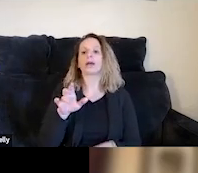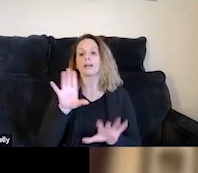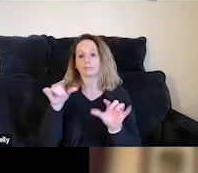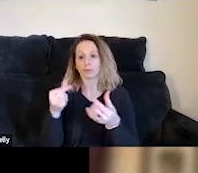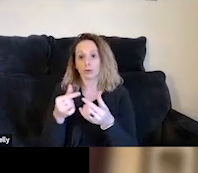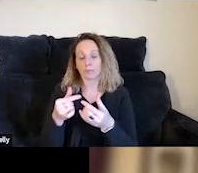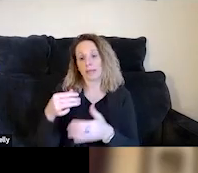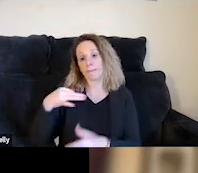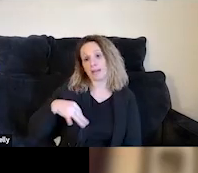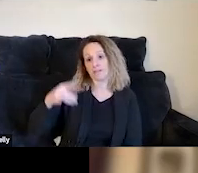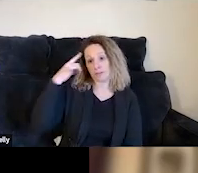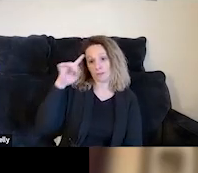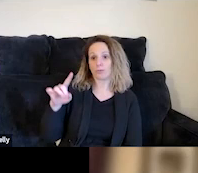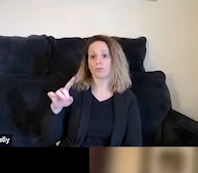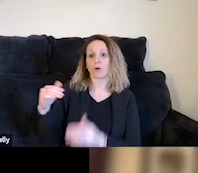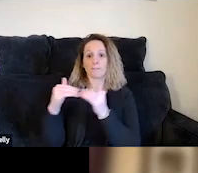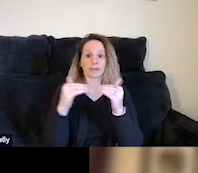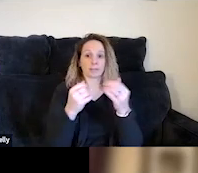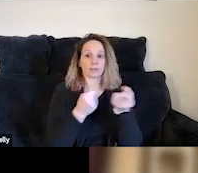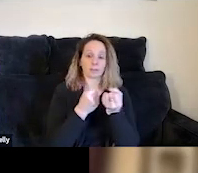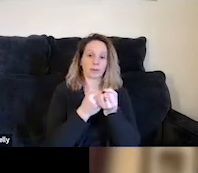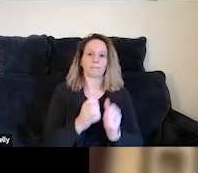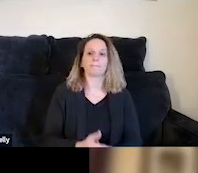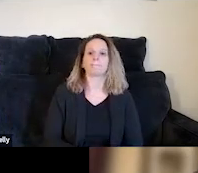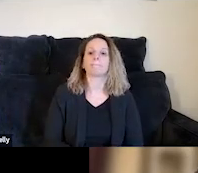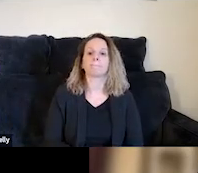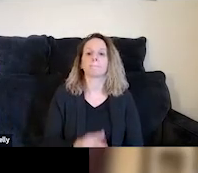in providing peer-to-peer support. And I'll hand it over to Kyle